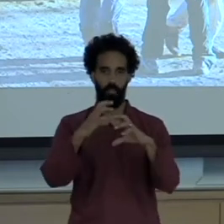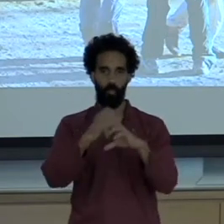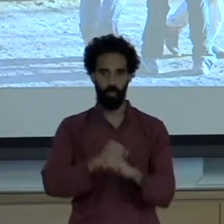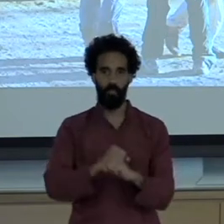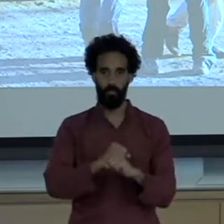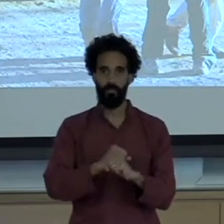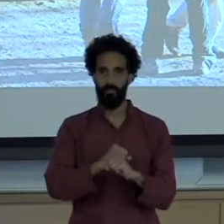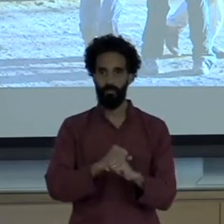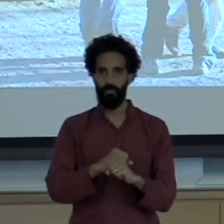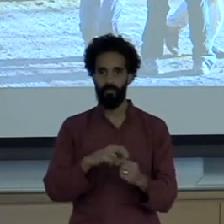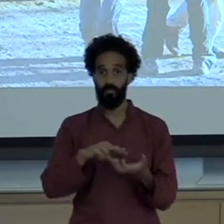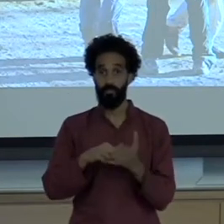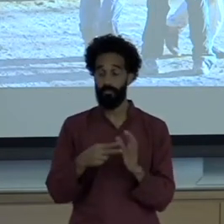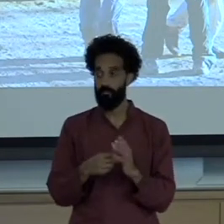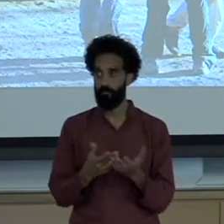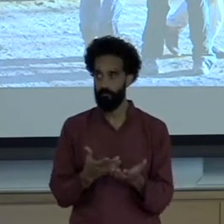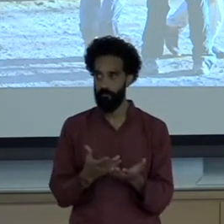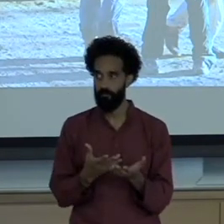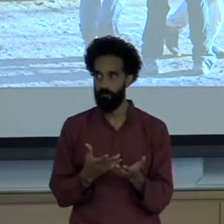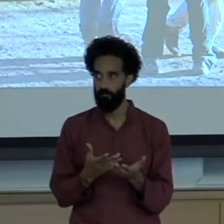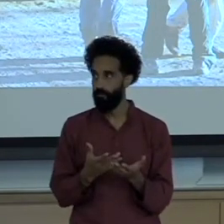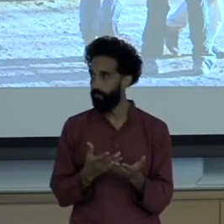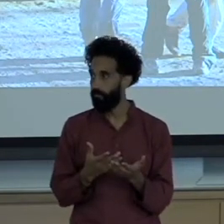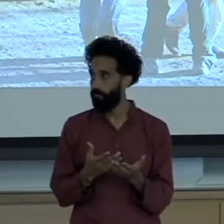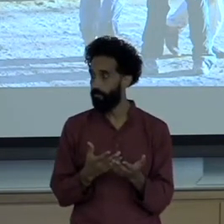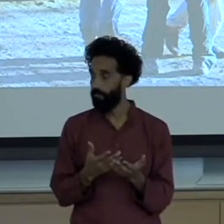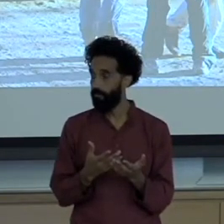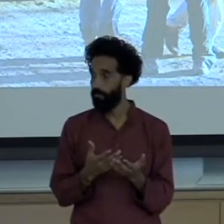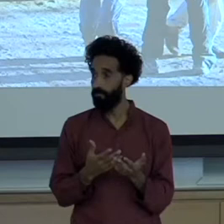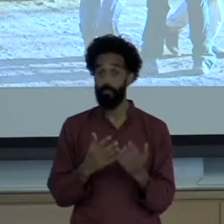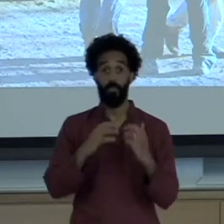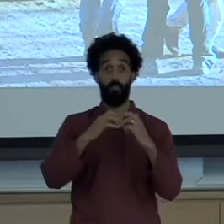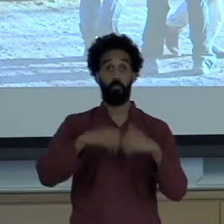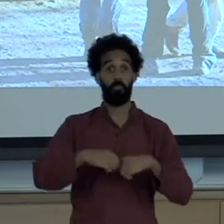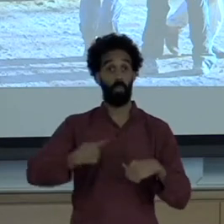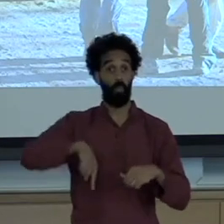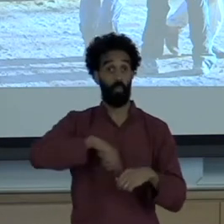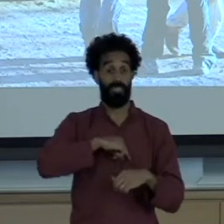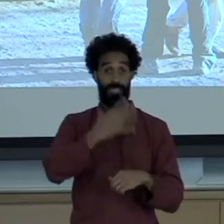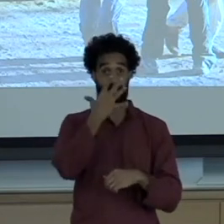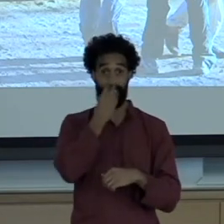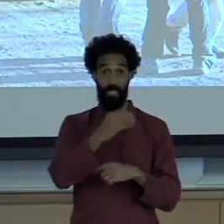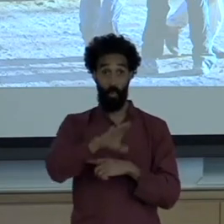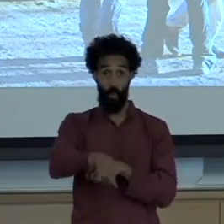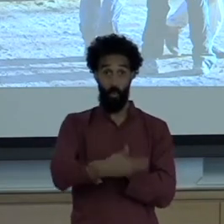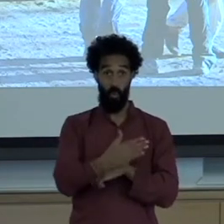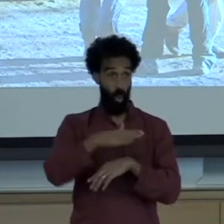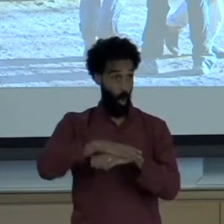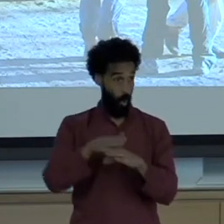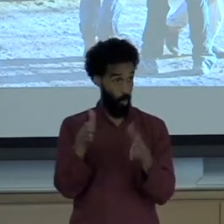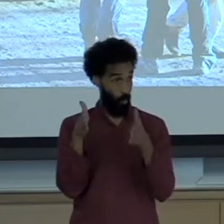Basically Spending a night on the side of a road in